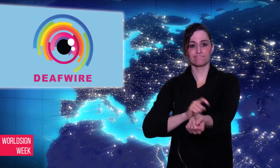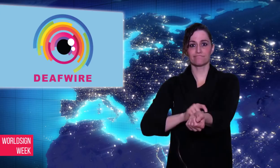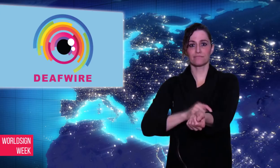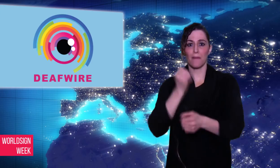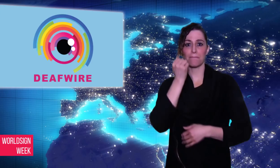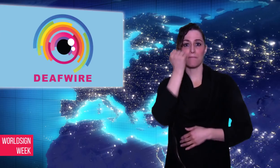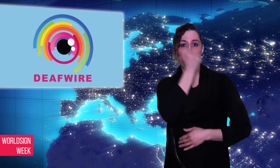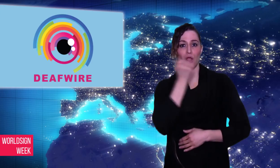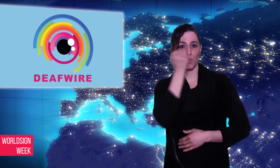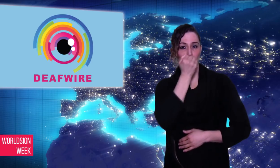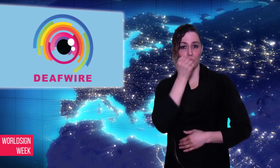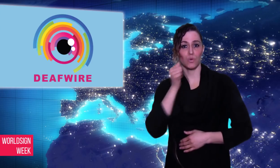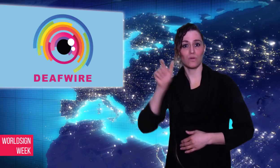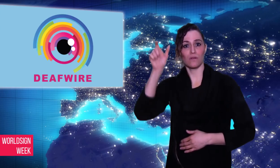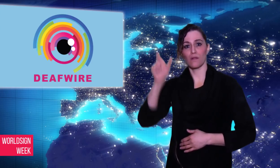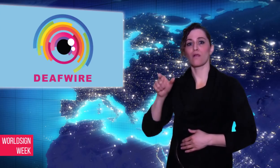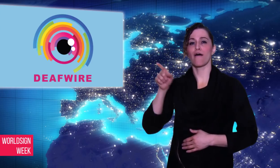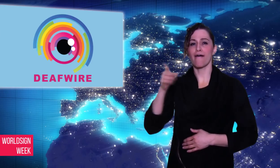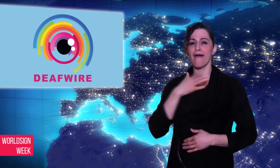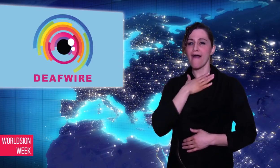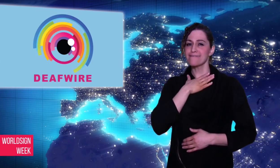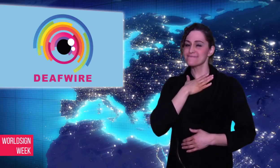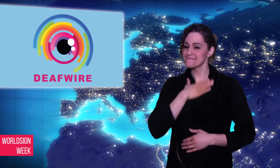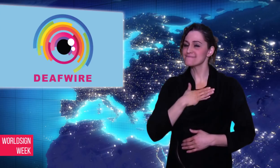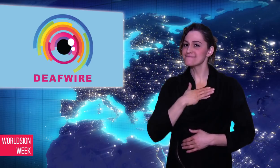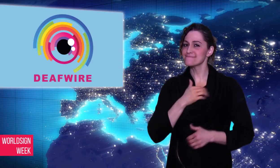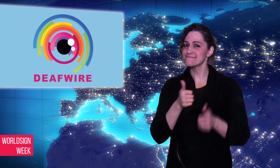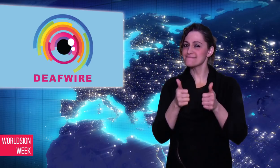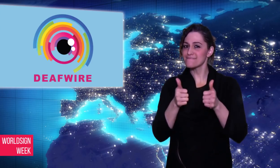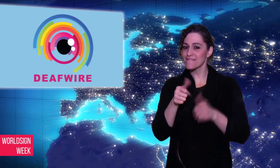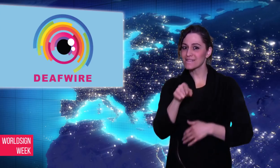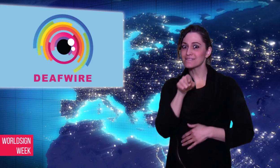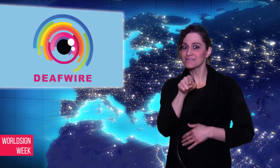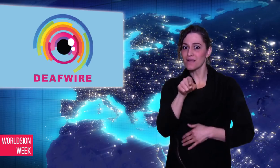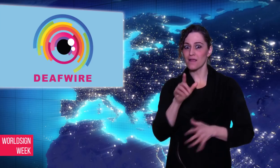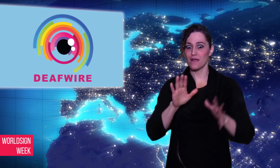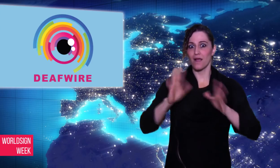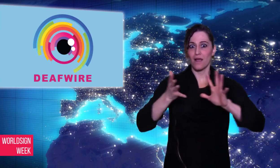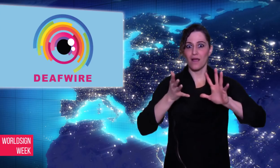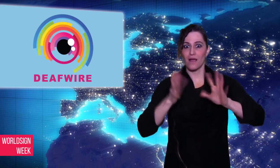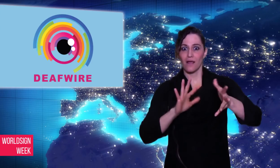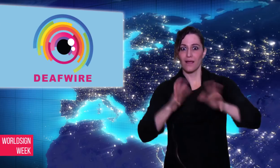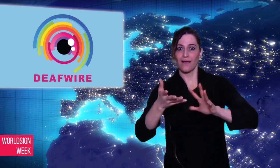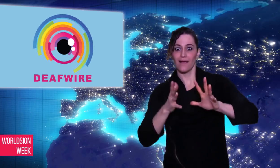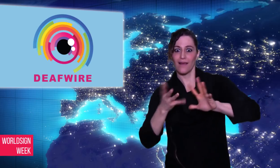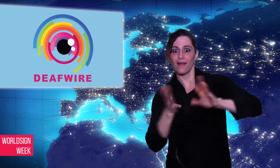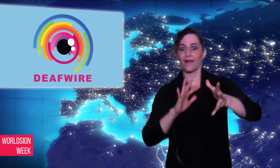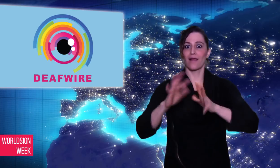Adele Hauwai, a Deaf Maori woman who is